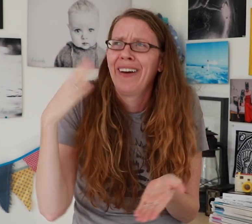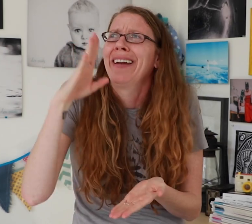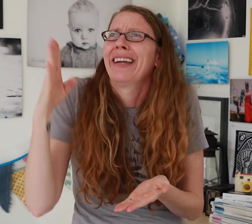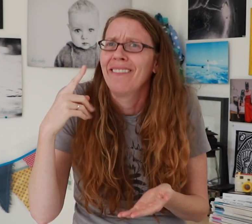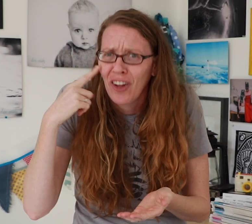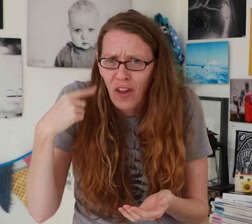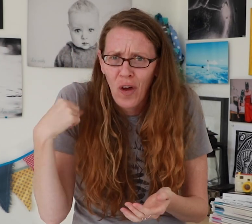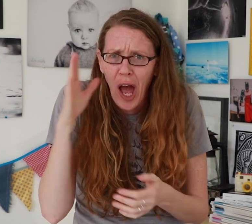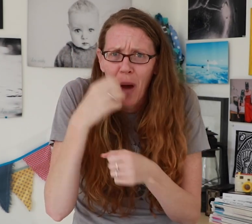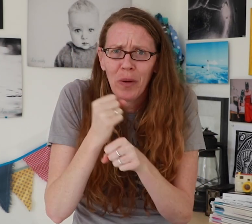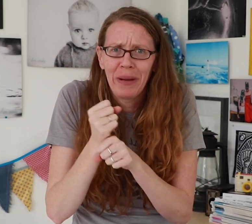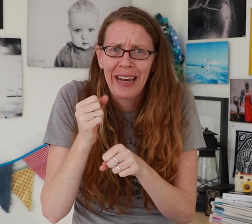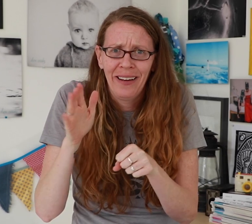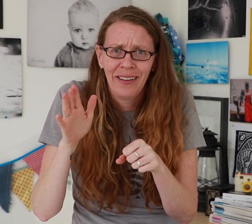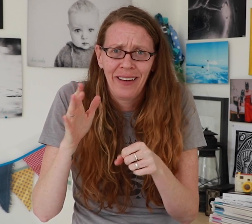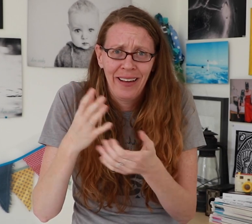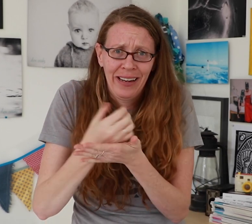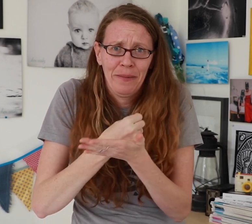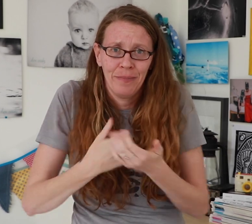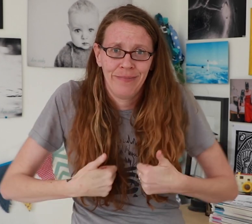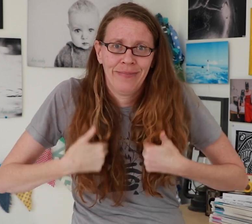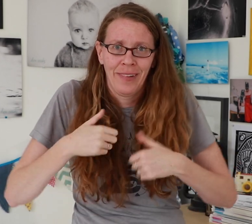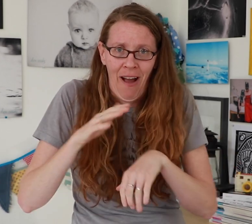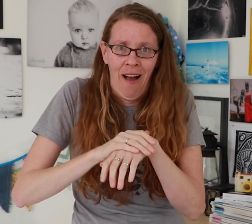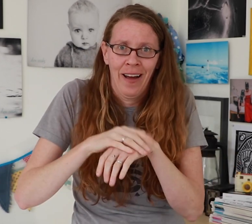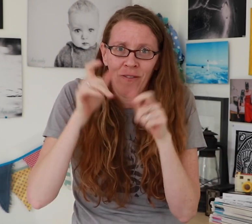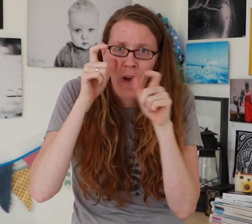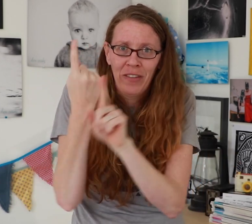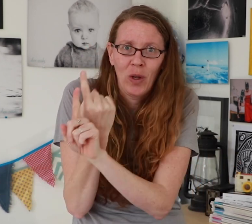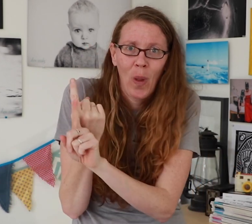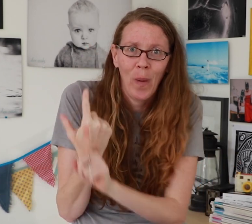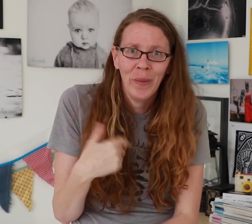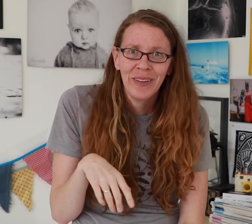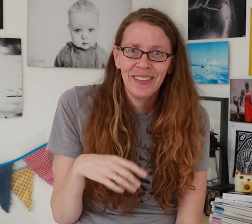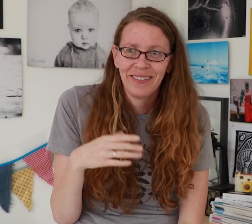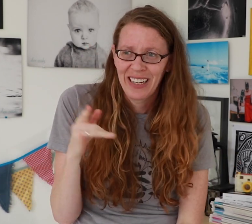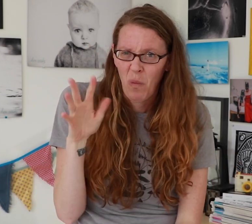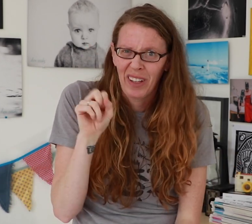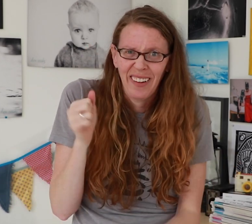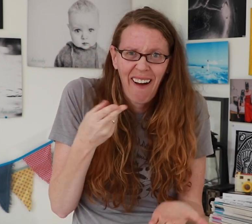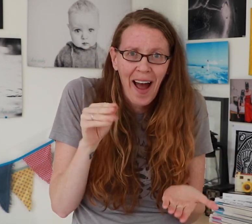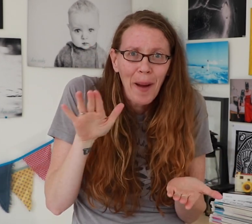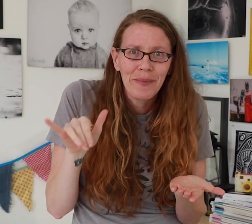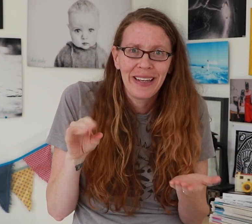I never thought I’d be making a living based on photography alone. It used to be a hobby!